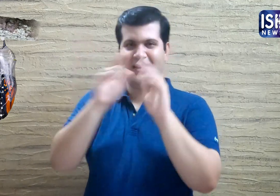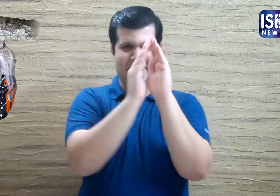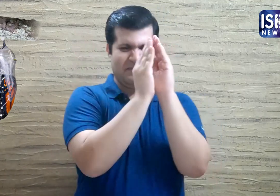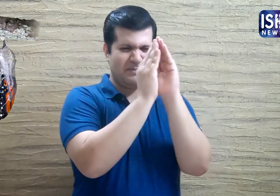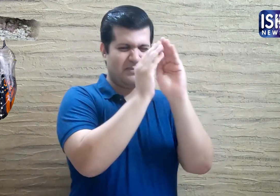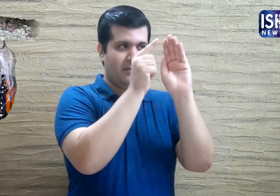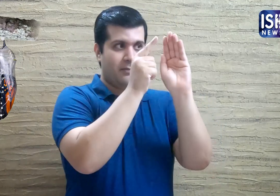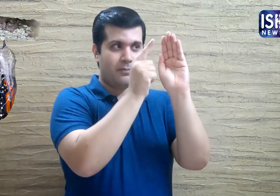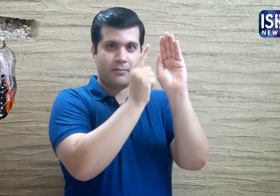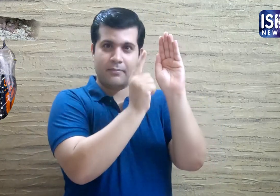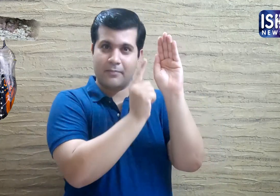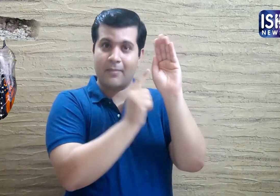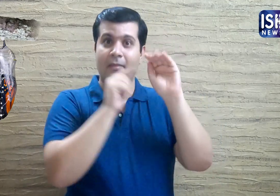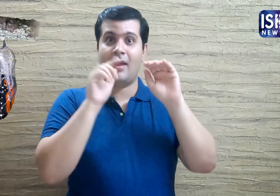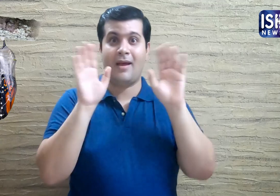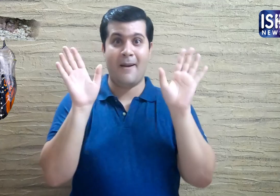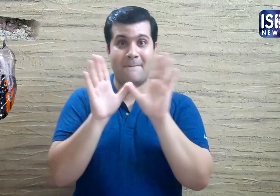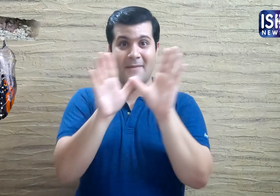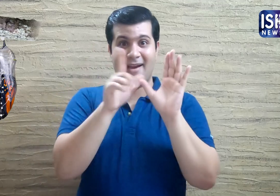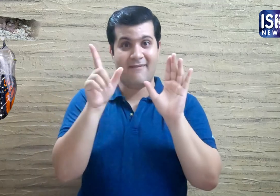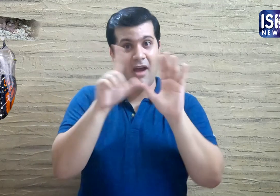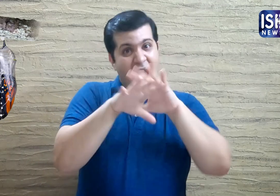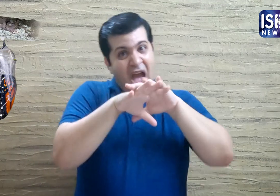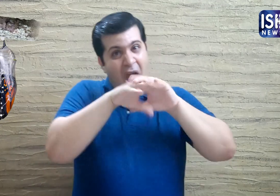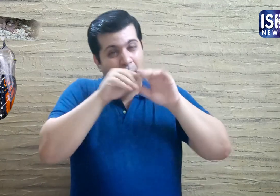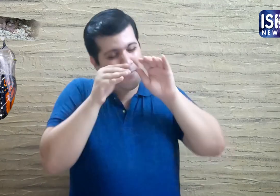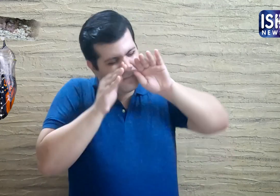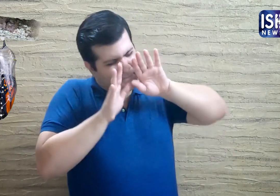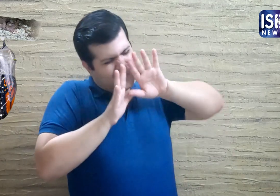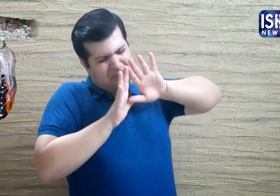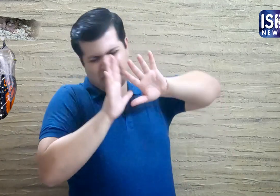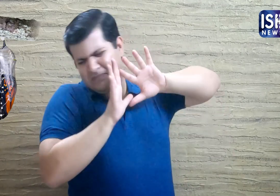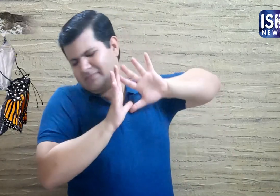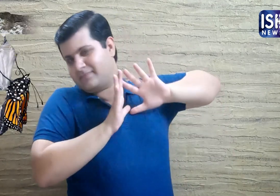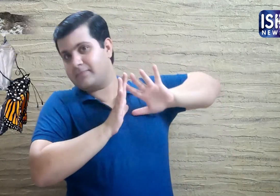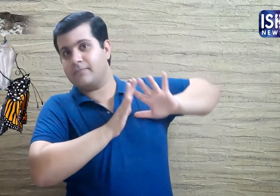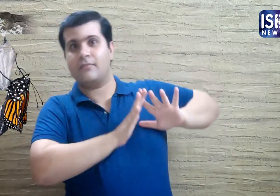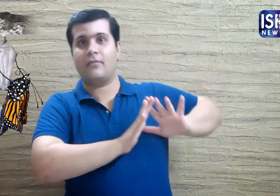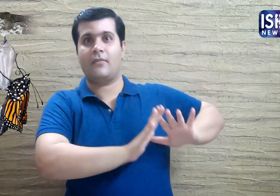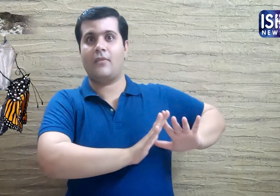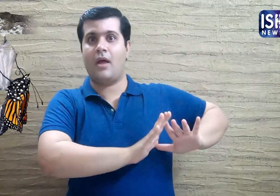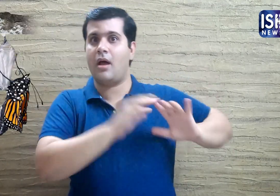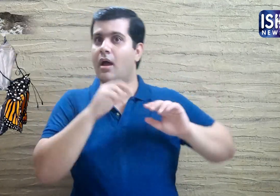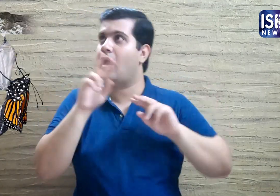The butterfly was trying hard and was almost out.